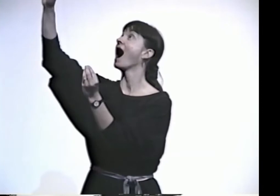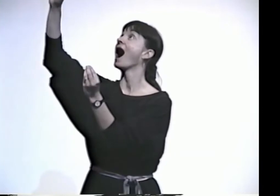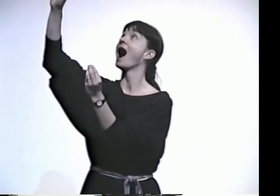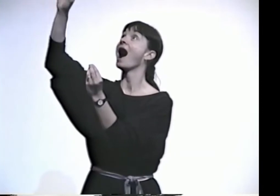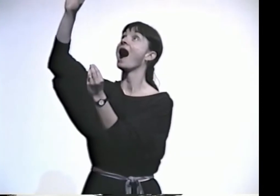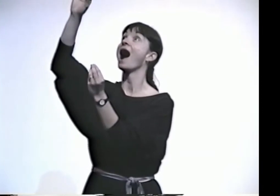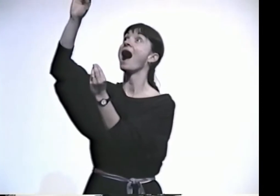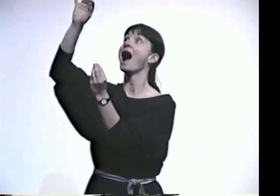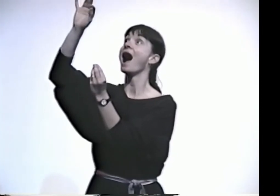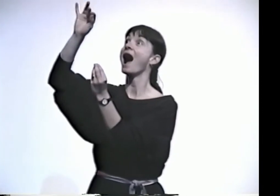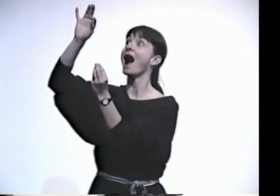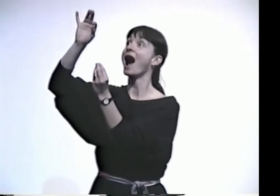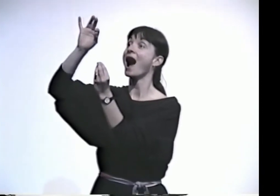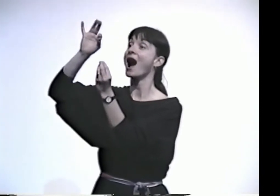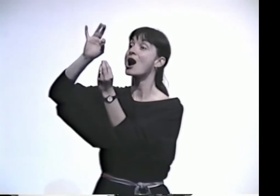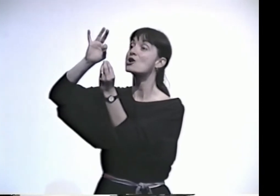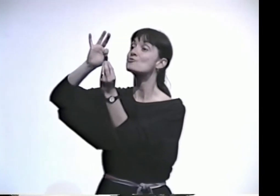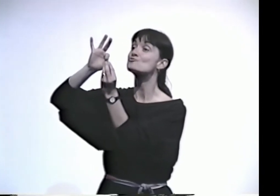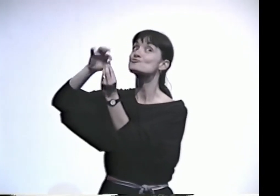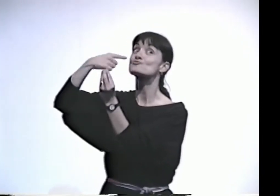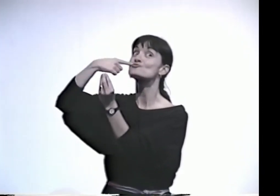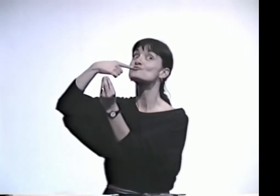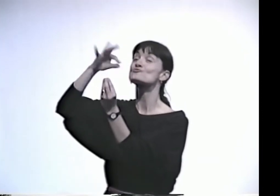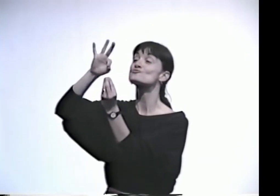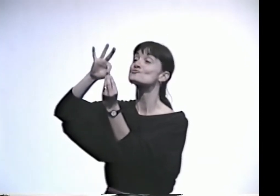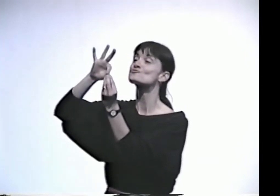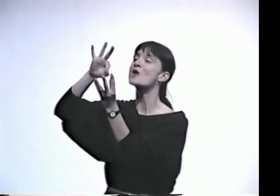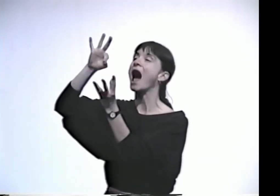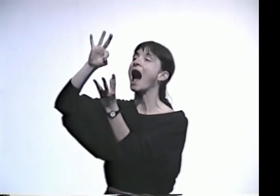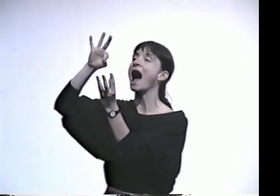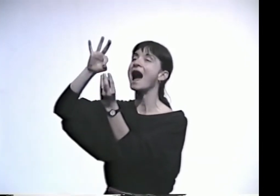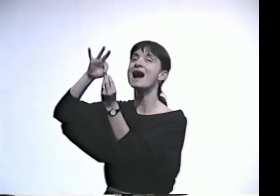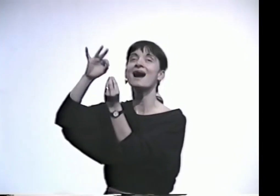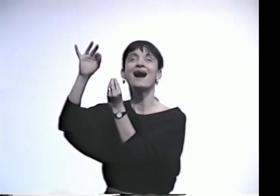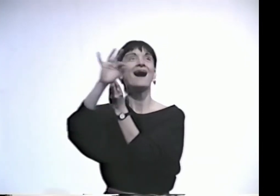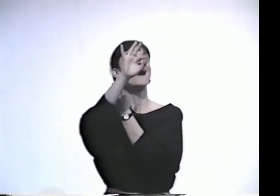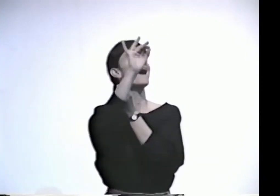A BUTTERFLY. AHH.